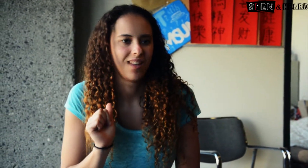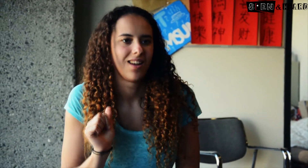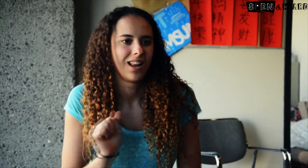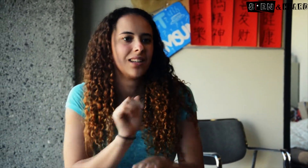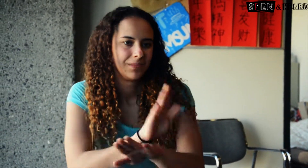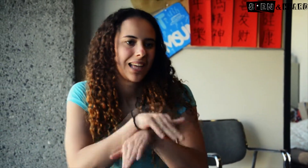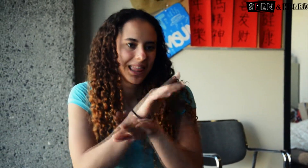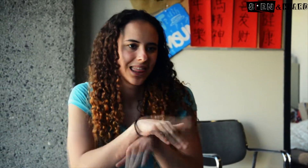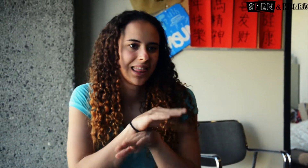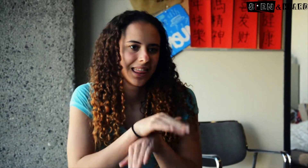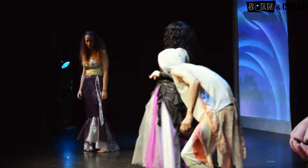the mermaid.